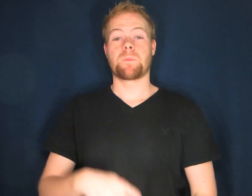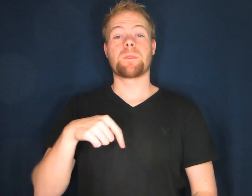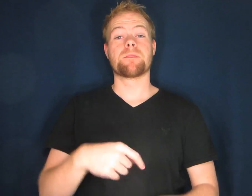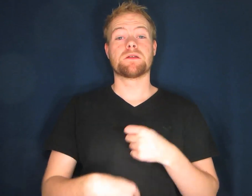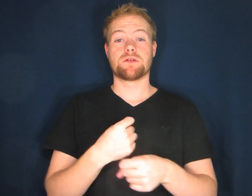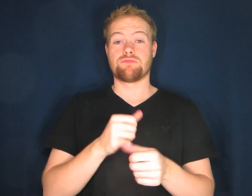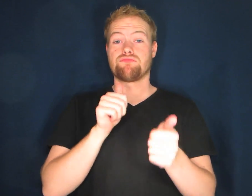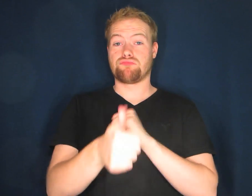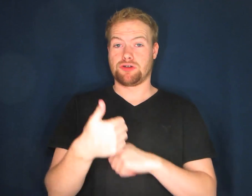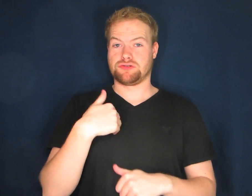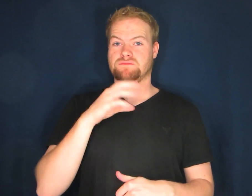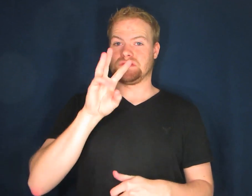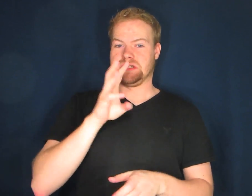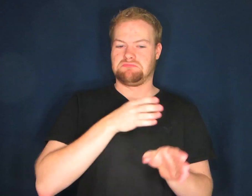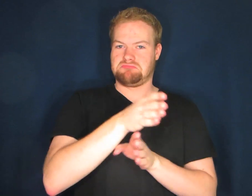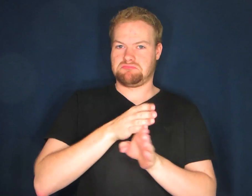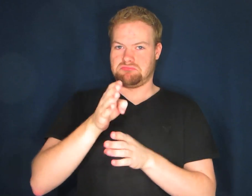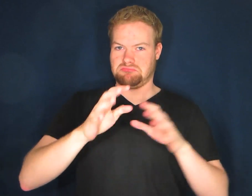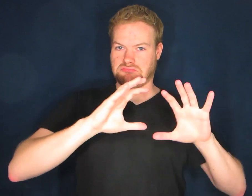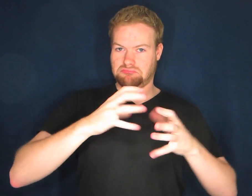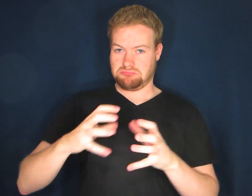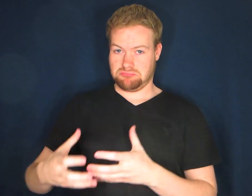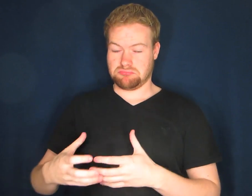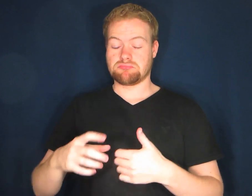This year, Frontrunners has six topic groups.